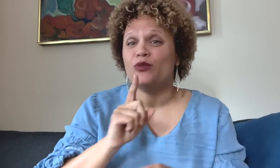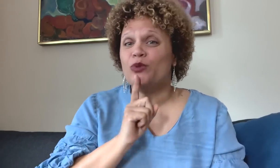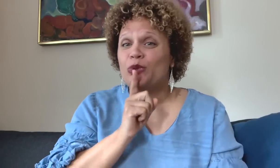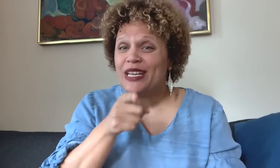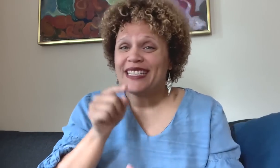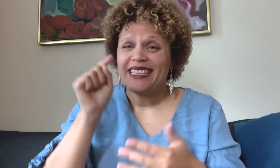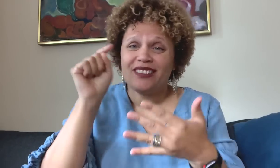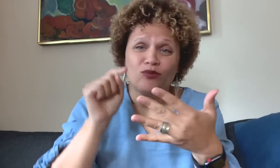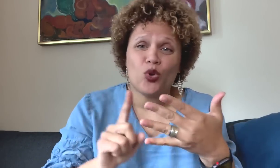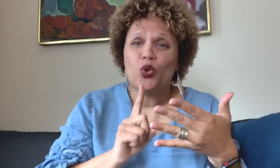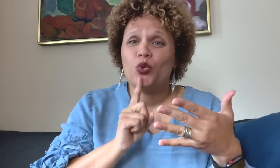and explaining away their behavior.